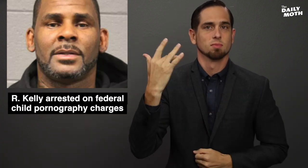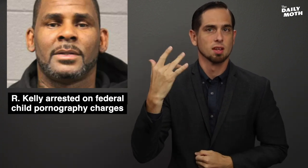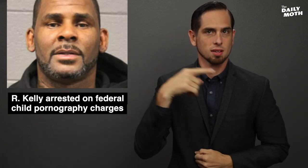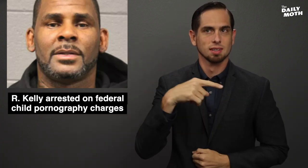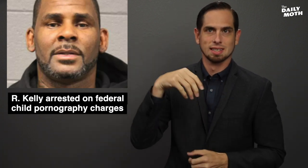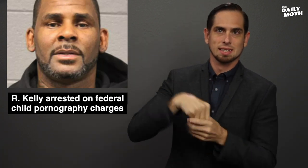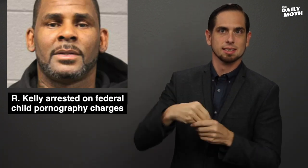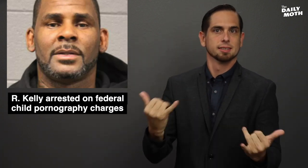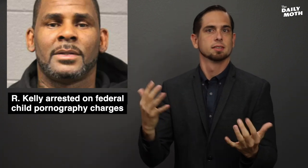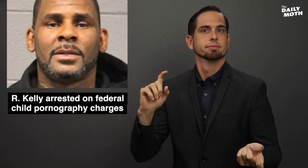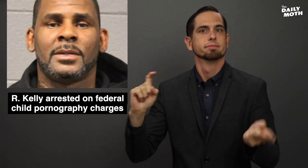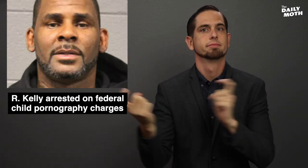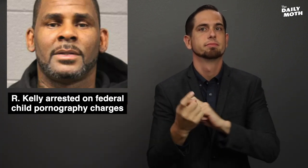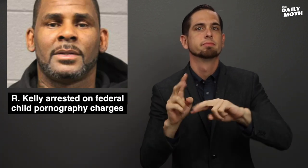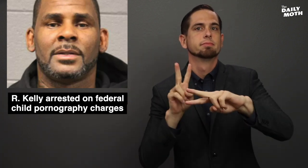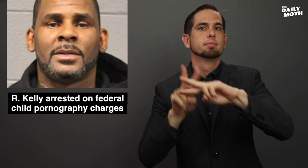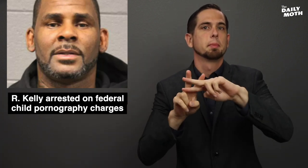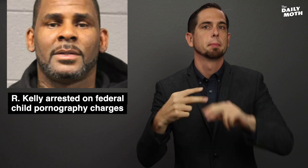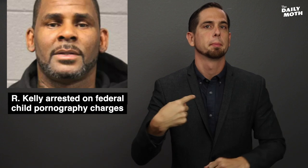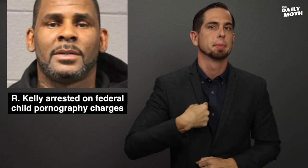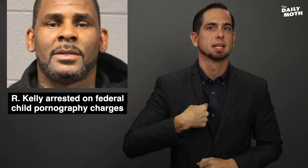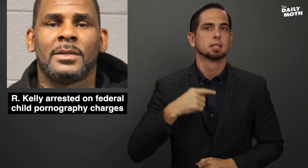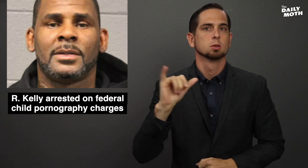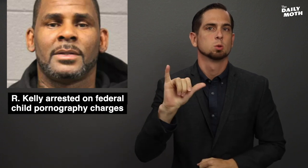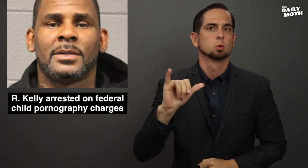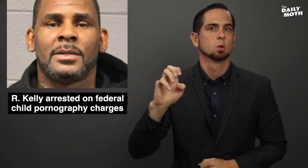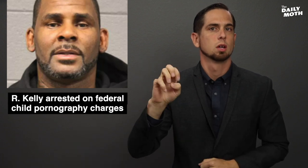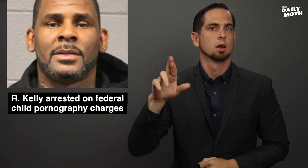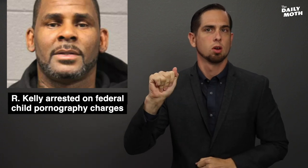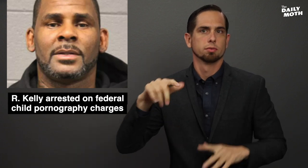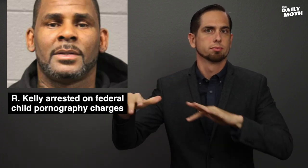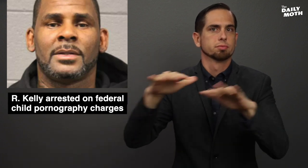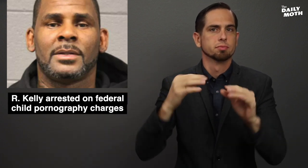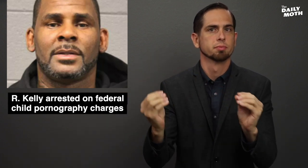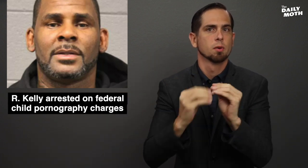as he is now in the #MeToo era with more and more women